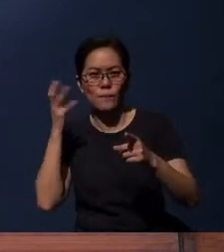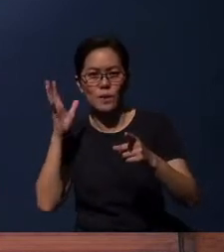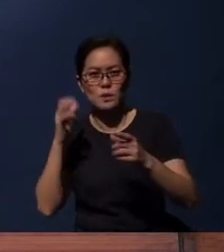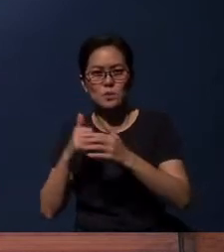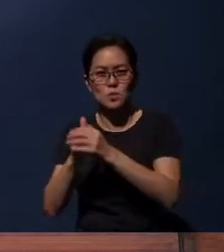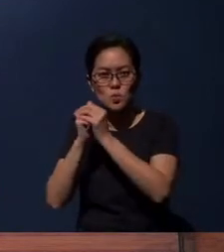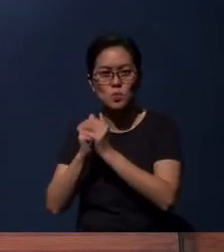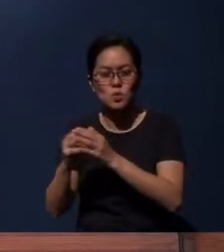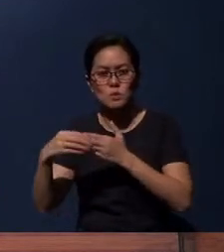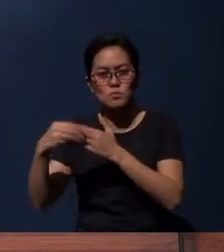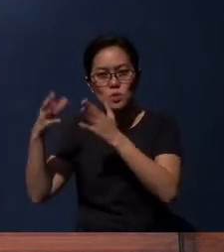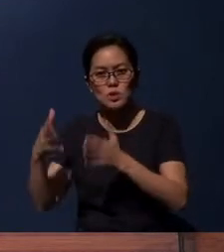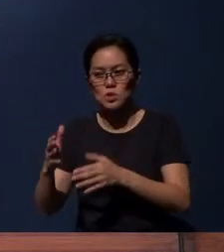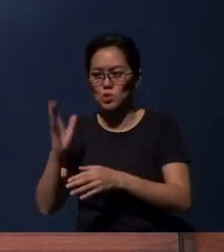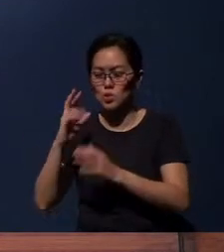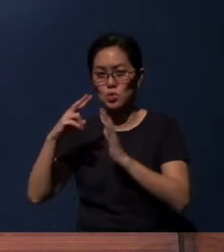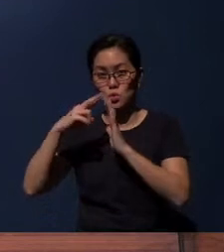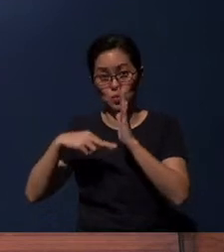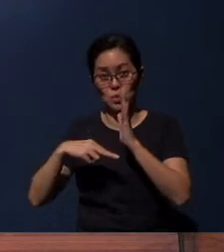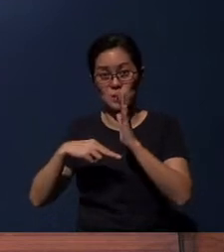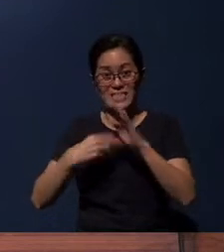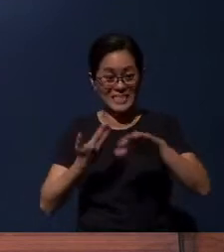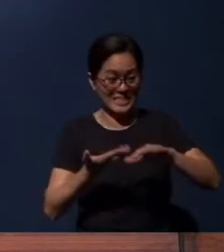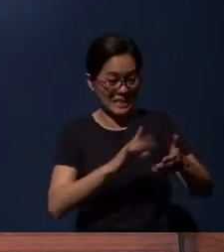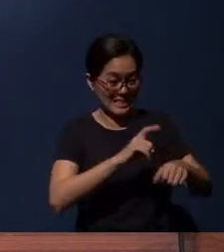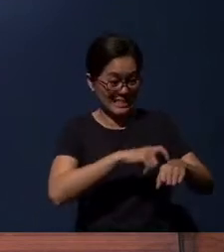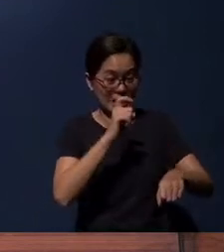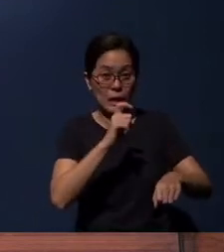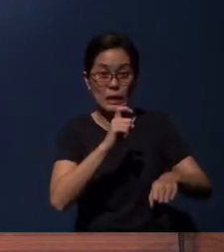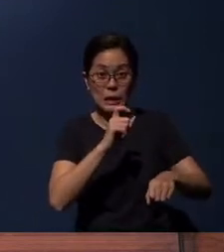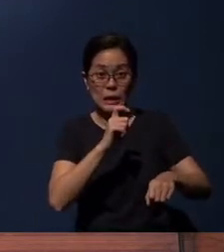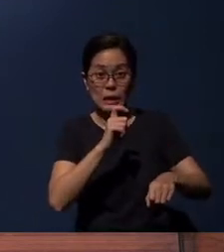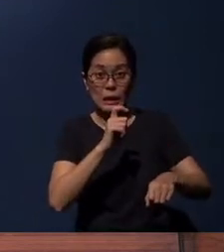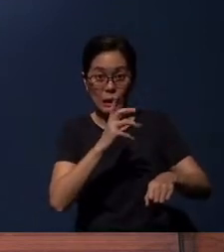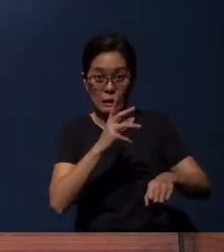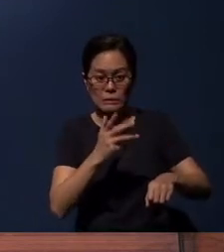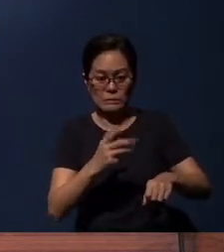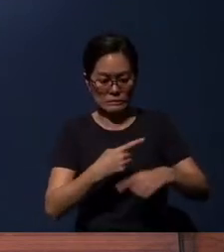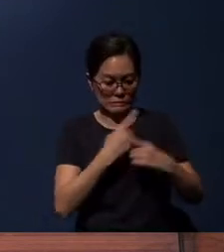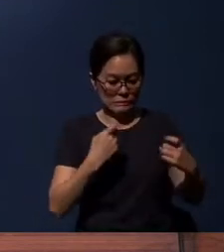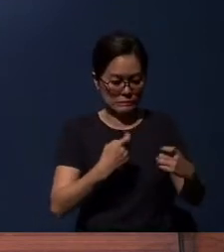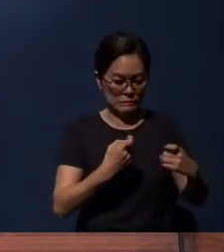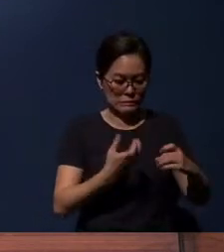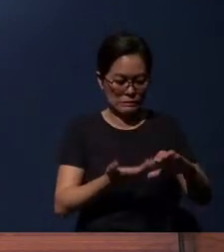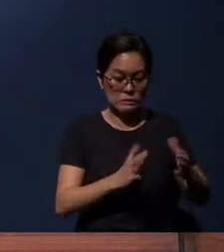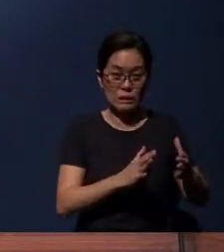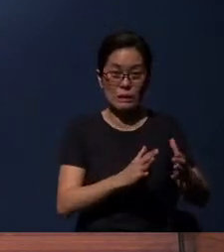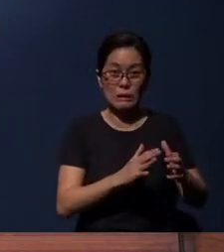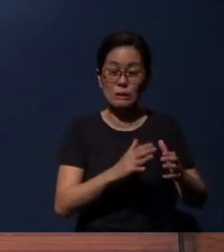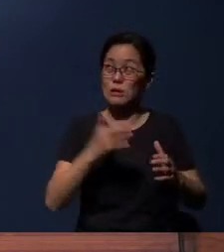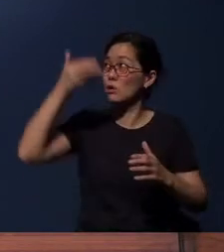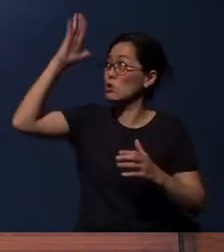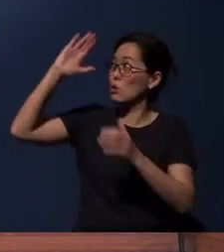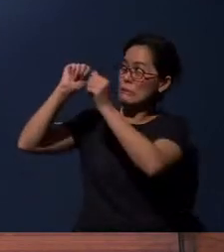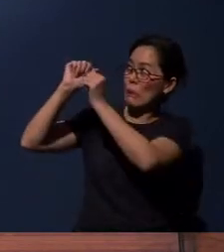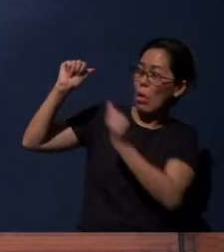has read earlier on the sting of death, sin and death, alienation from God.